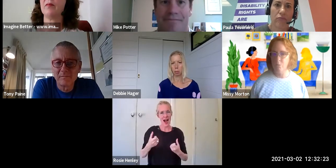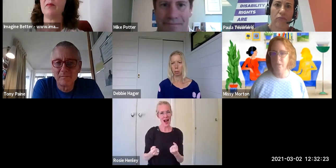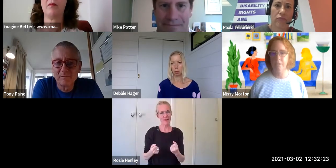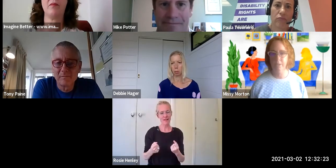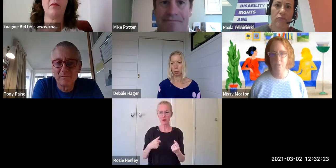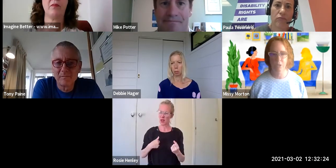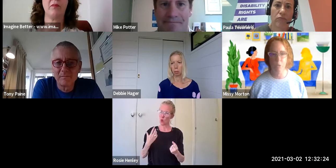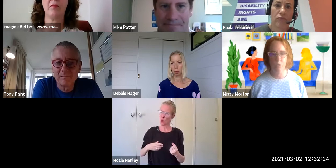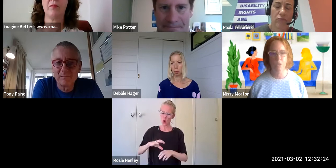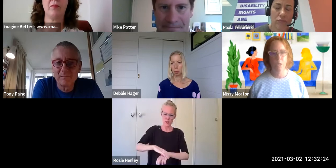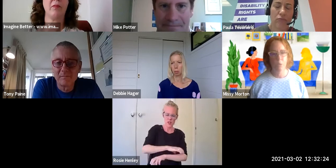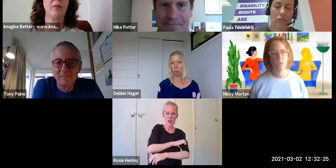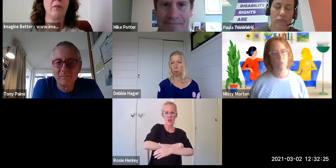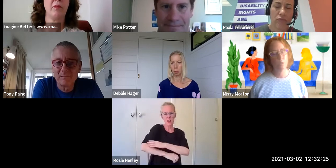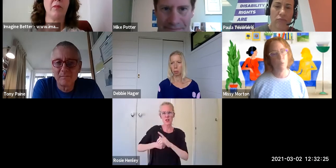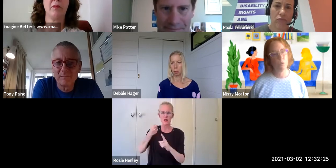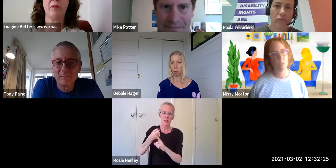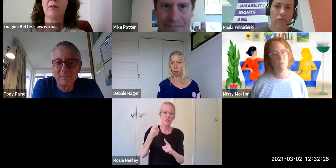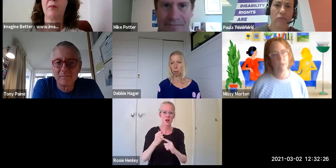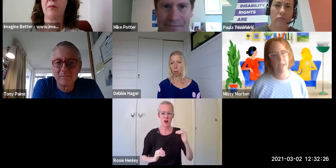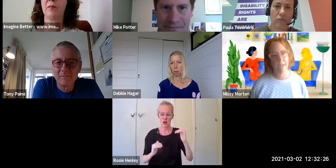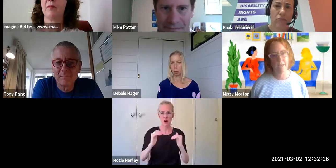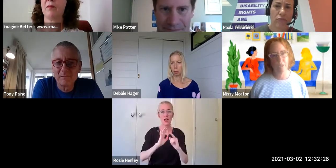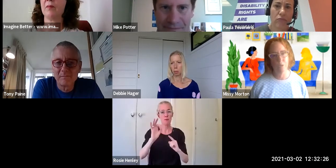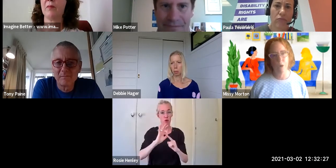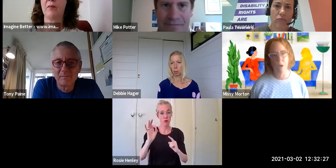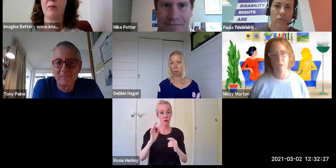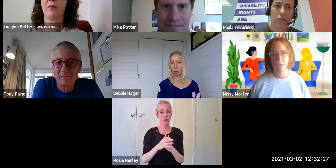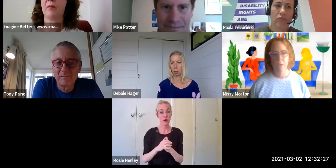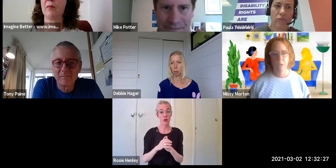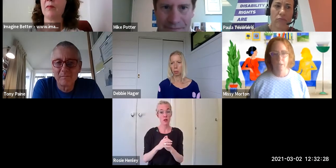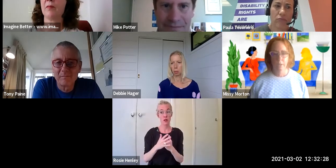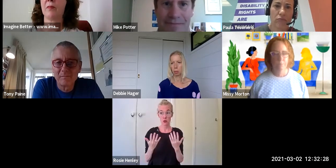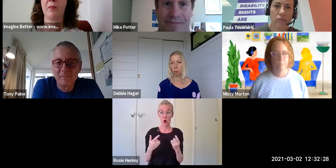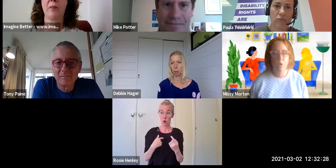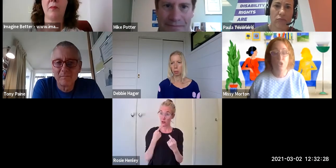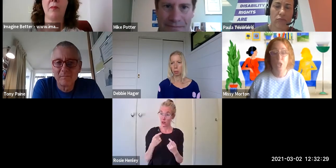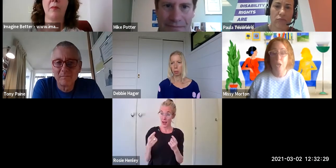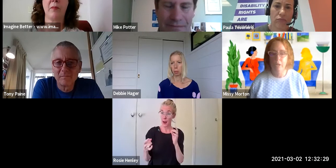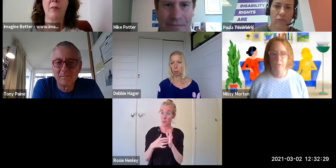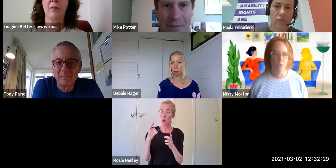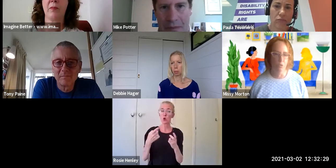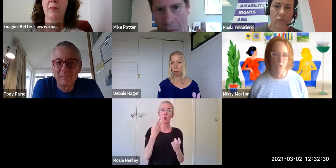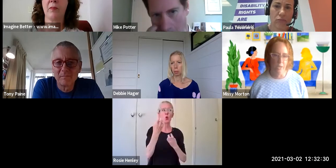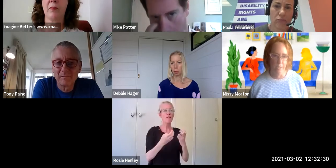with as a descriptor but it's really important to find allies who share a social justice